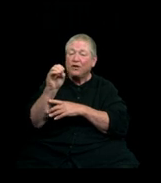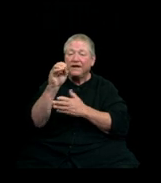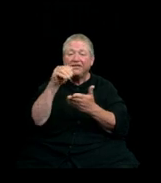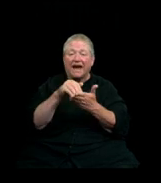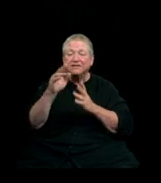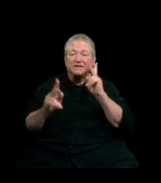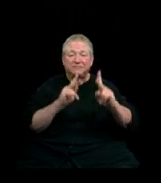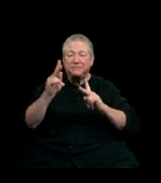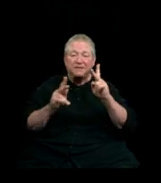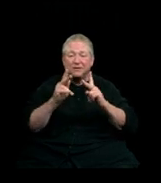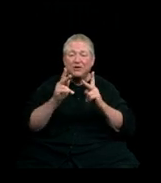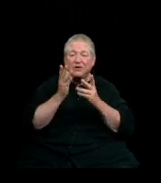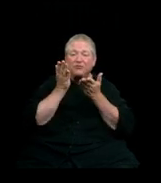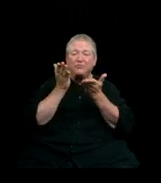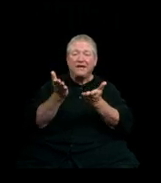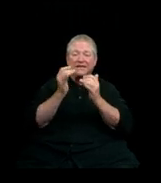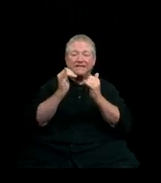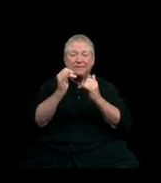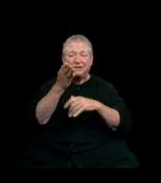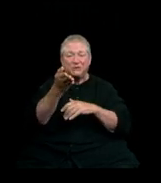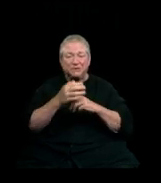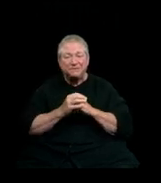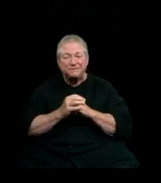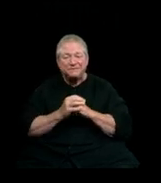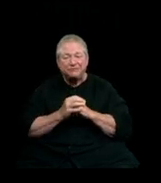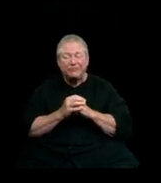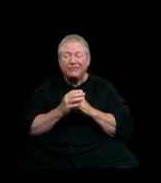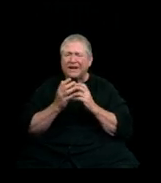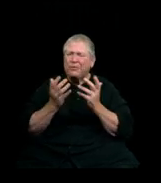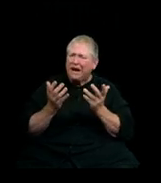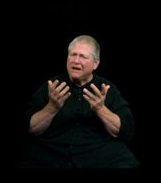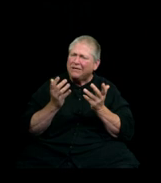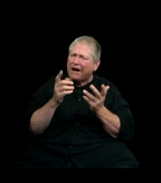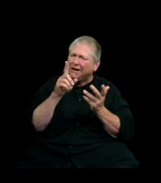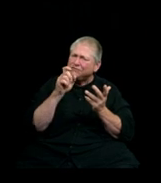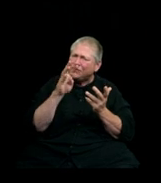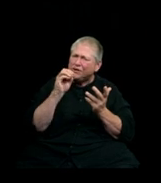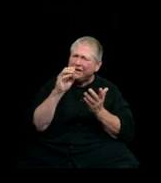who have sat in your seats. Now, while that may seem like a lot of people,